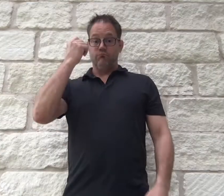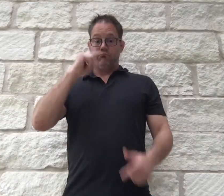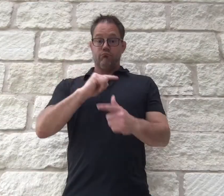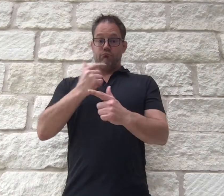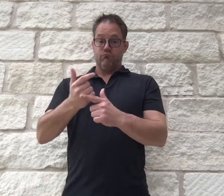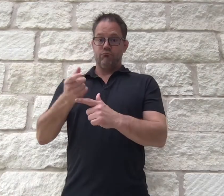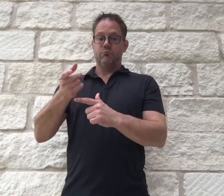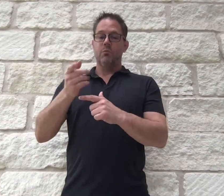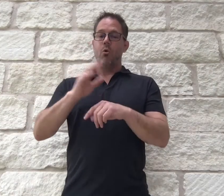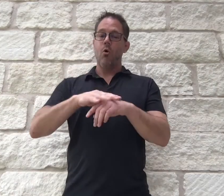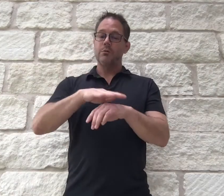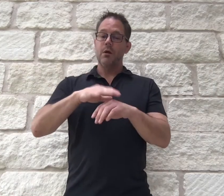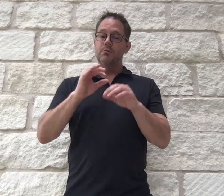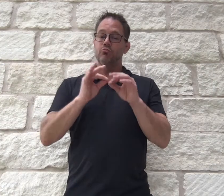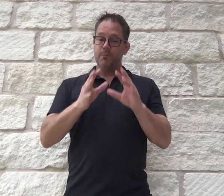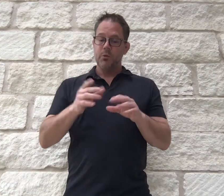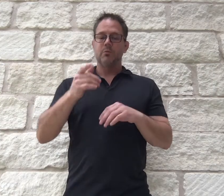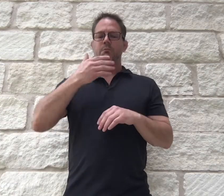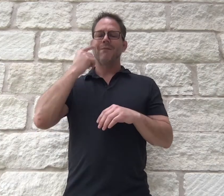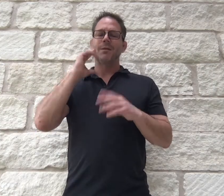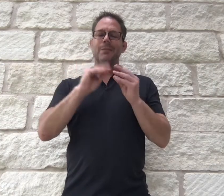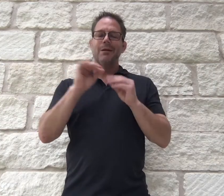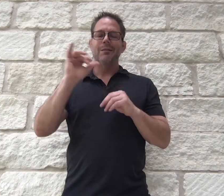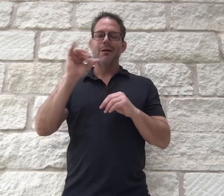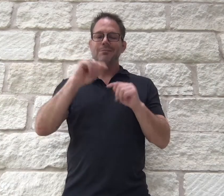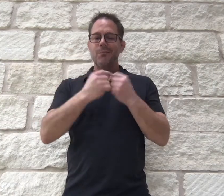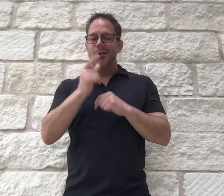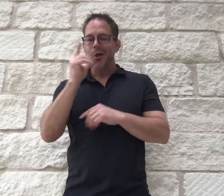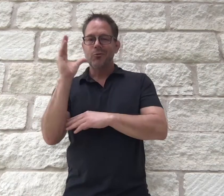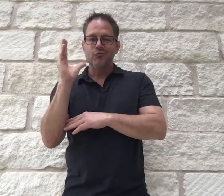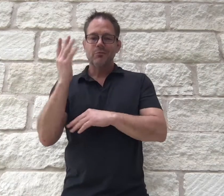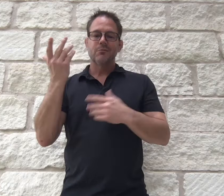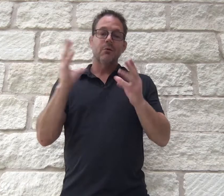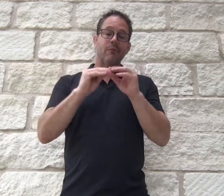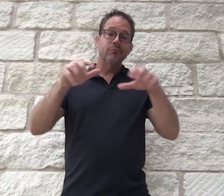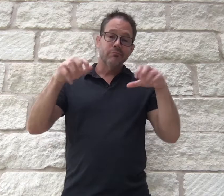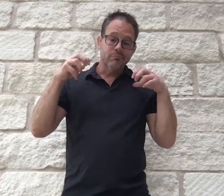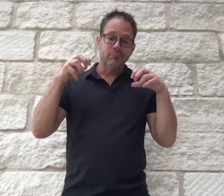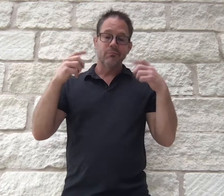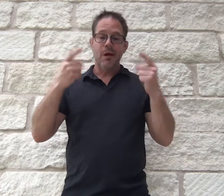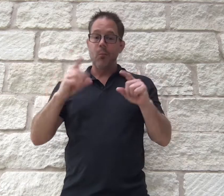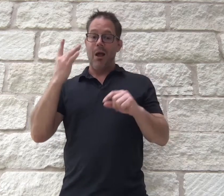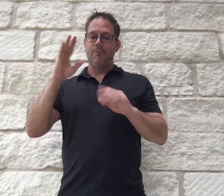On the other hand, on-site interpreting is better suited for meeting such as team lunches, conferences,